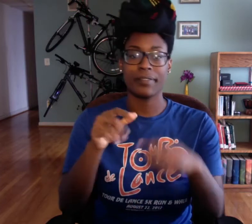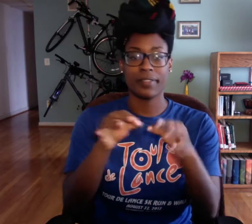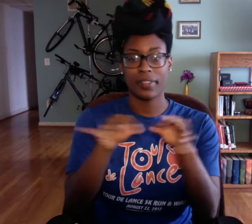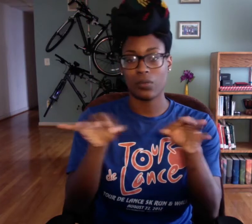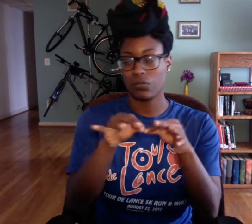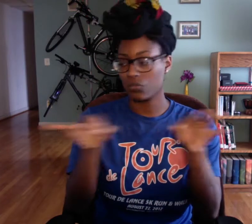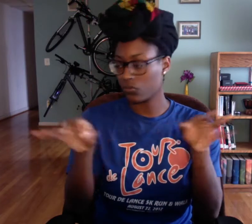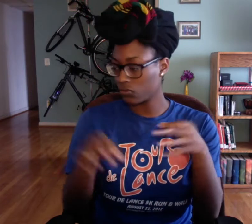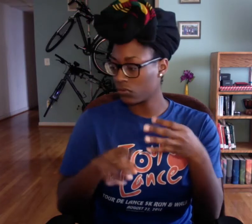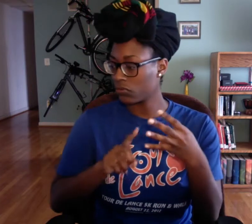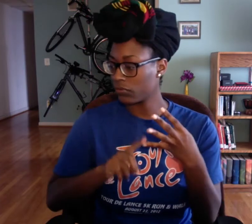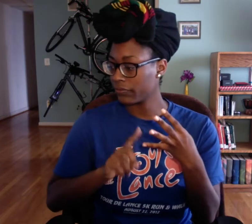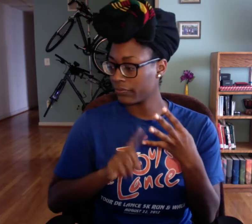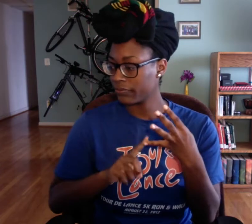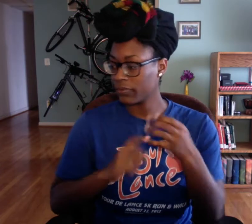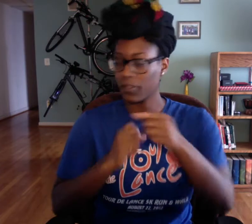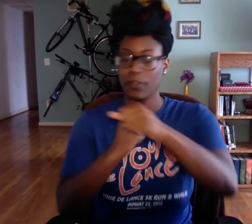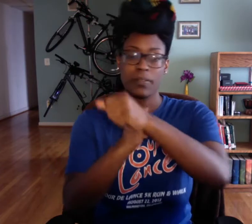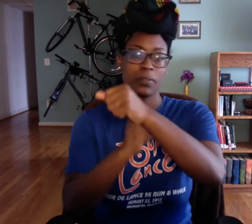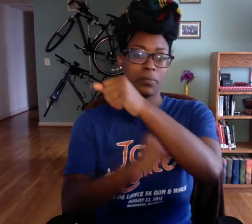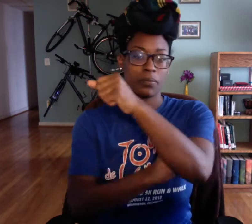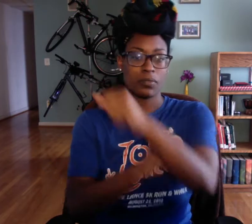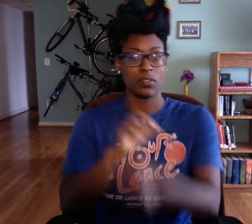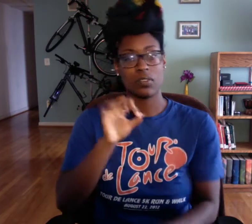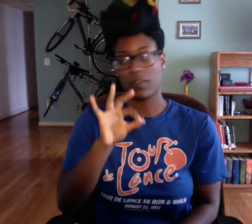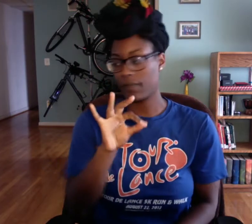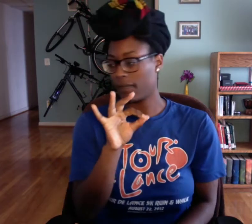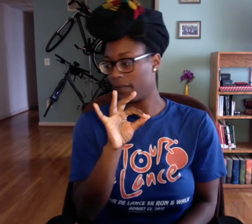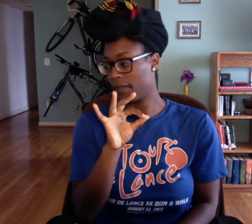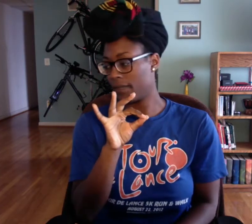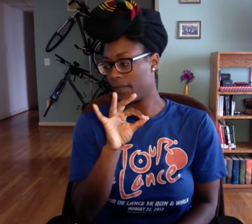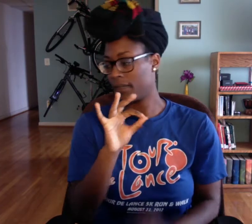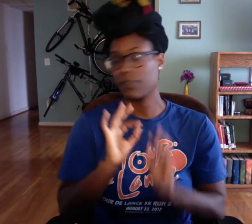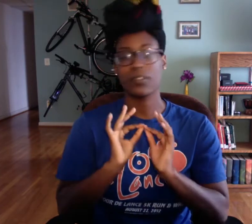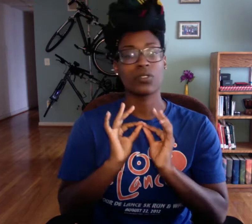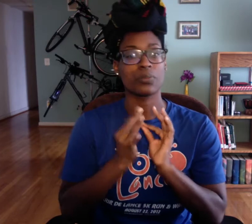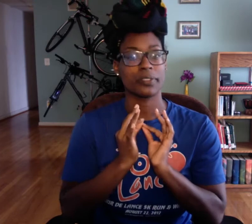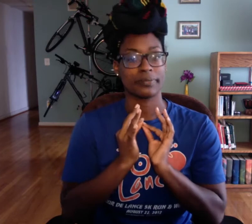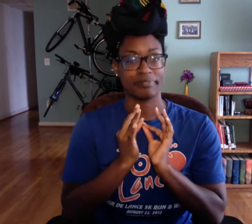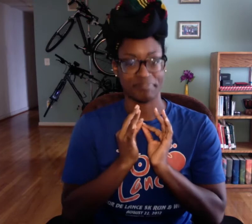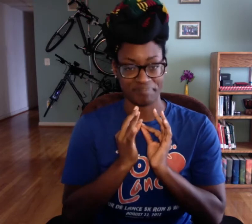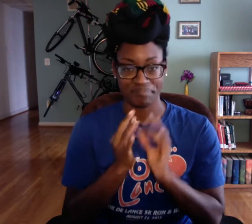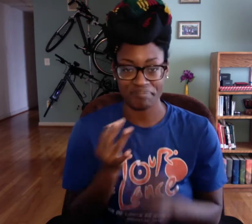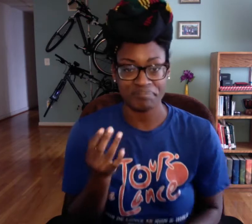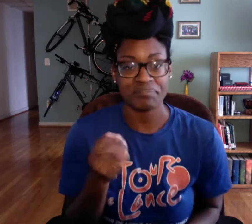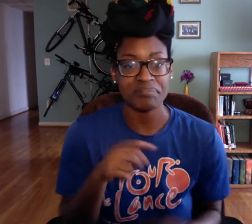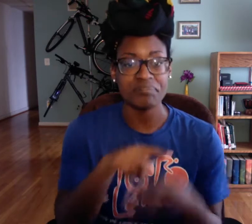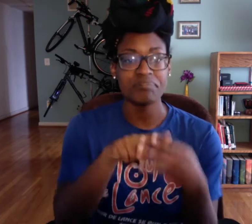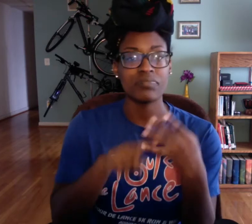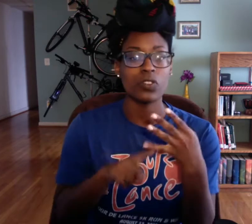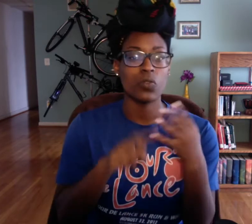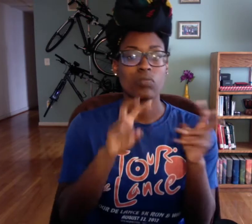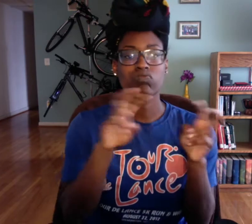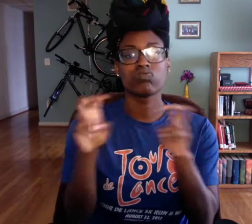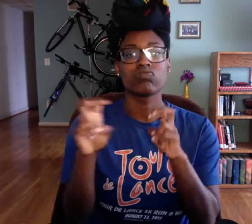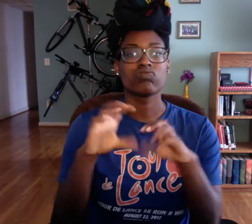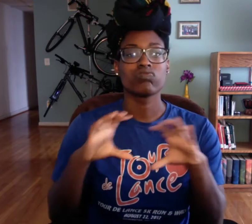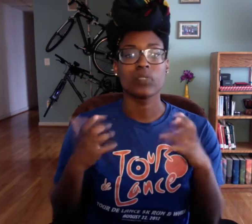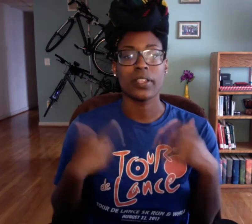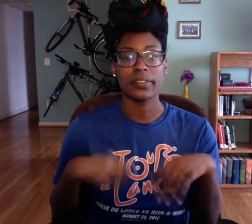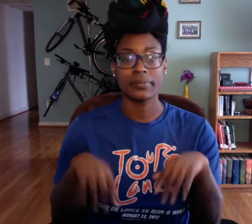of Language," and then Thursday is "Fundamentals of Interpreting".